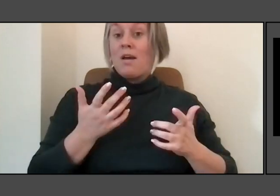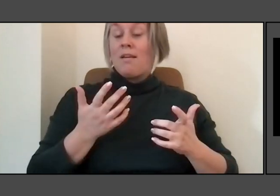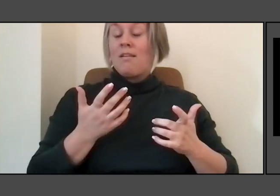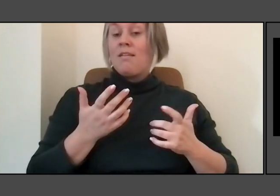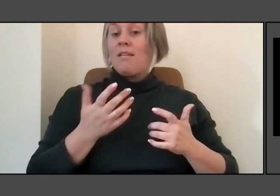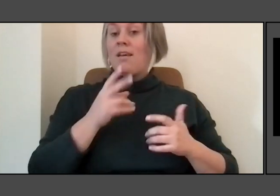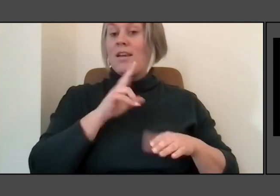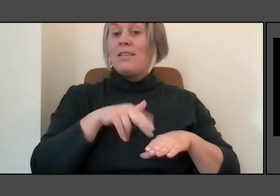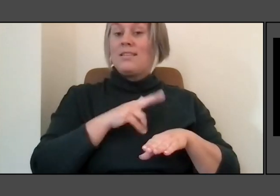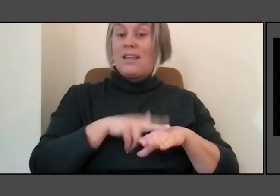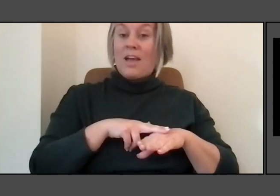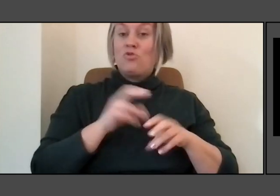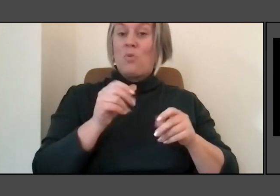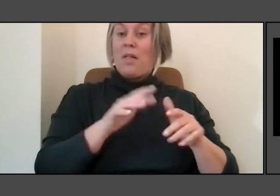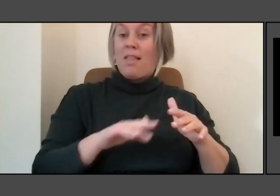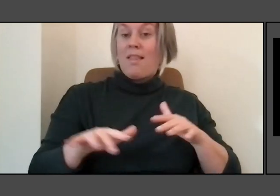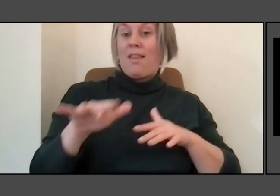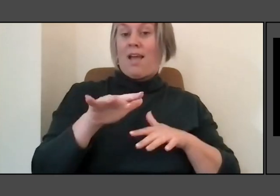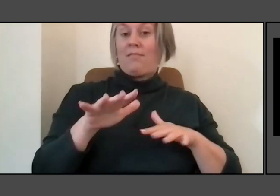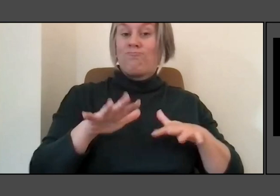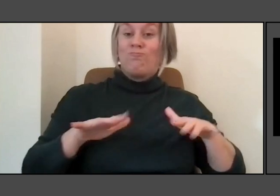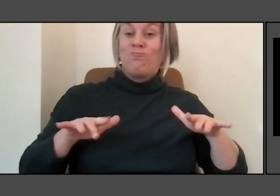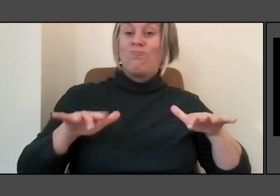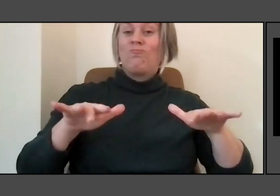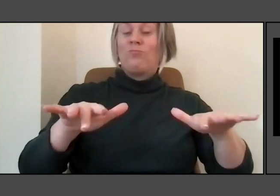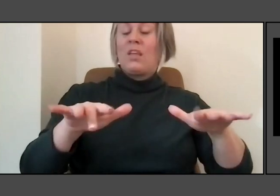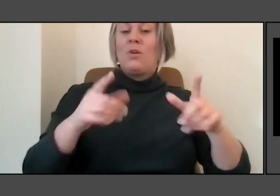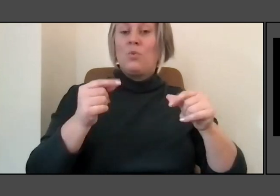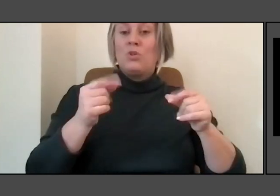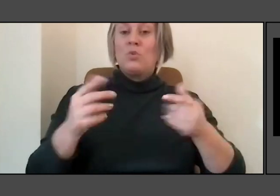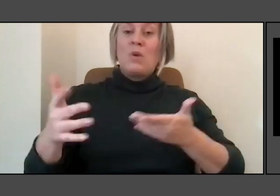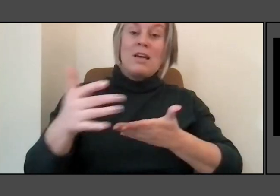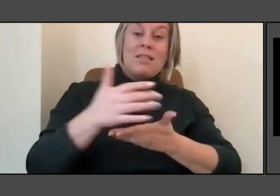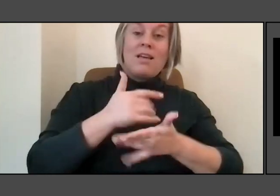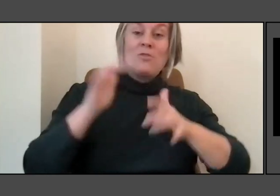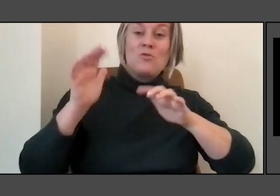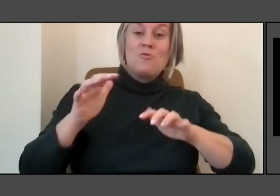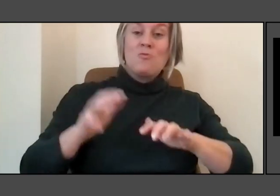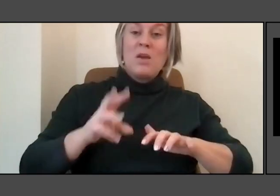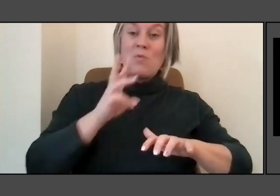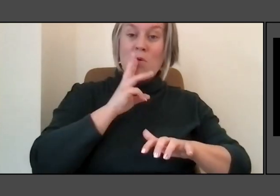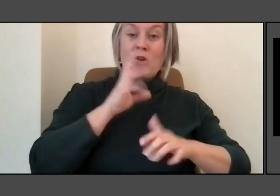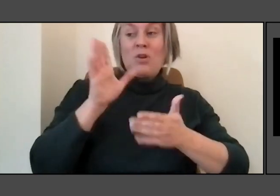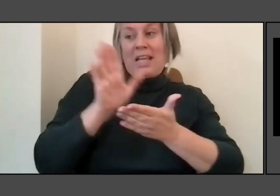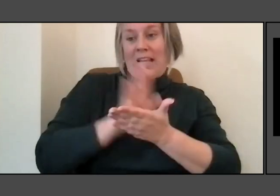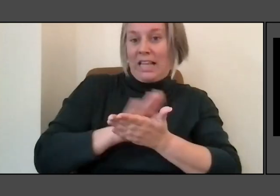that collected the rainwater, cleaned it before it went out into the bay. This is an interesting point.